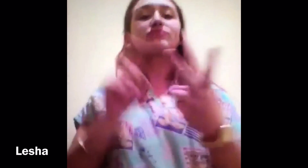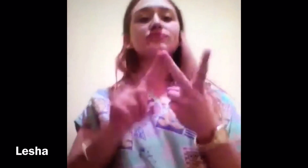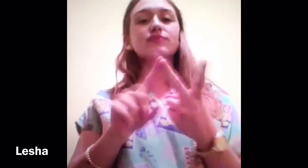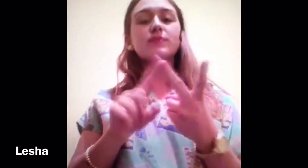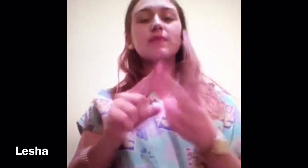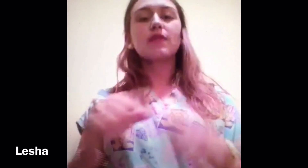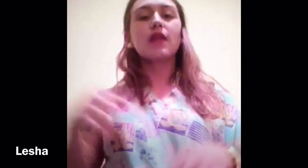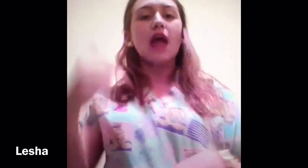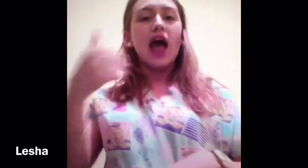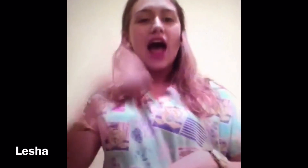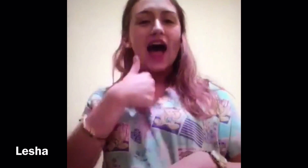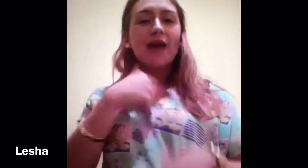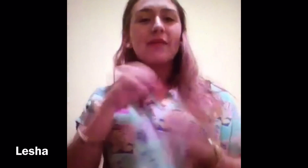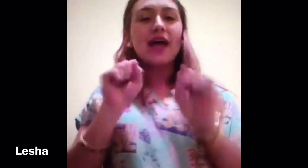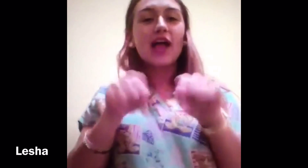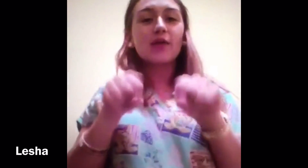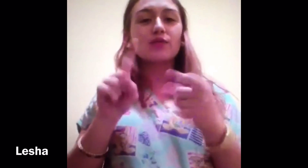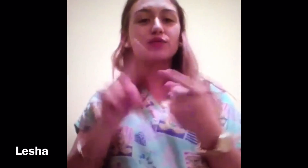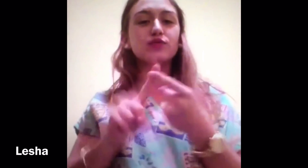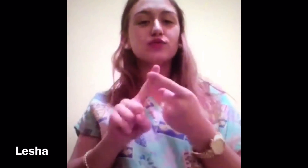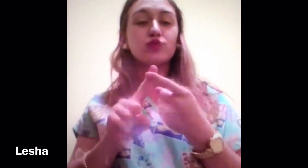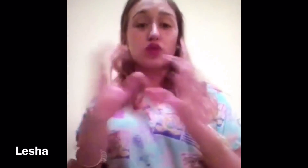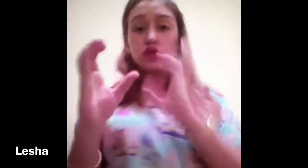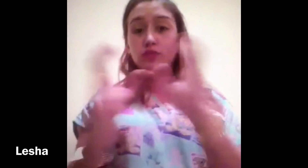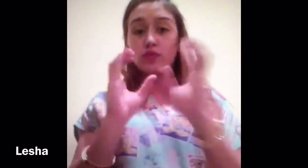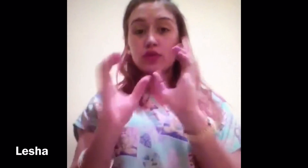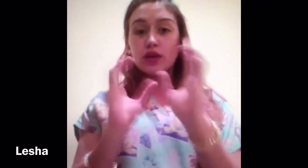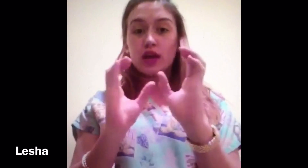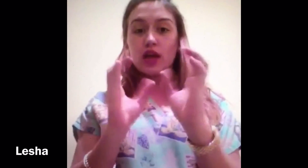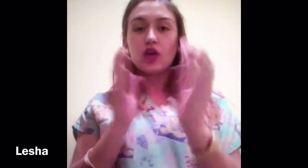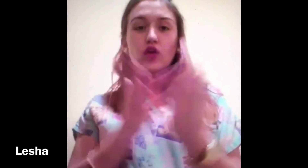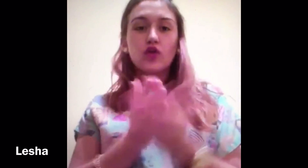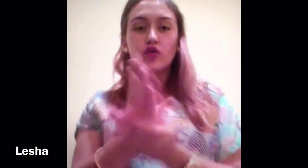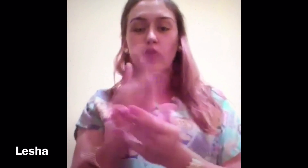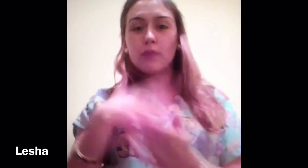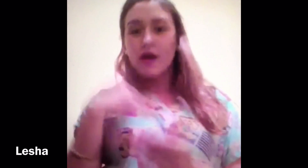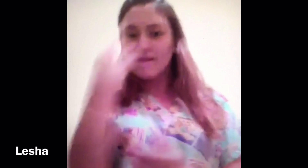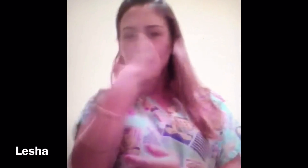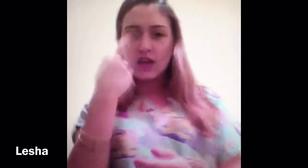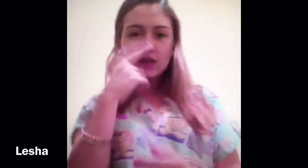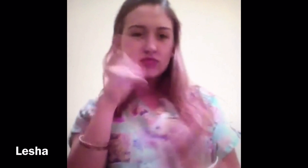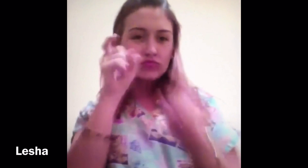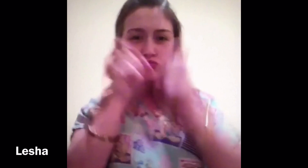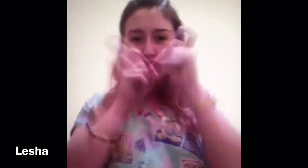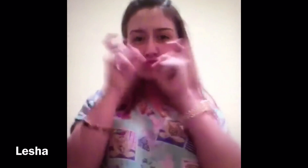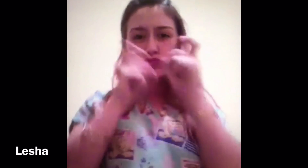And I am able to communicate through my facial expressions.